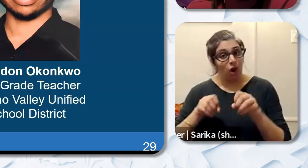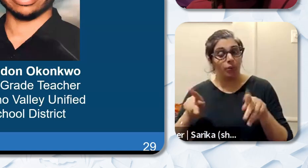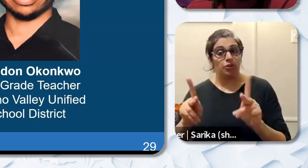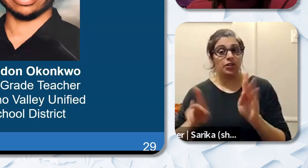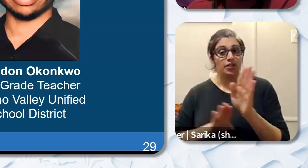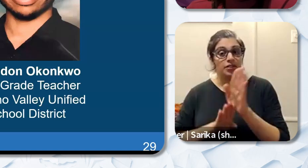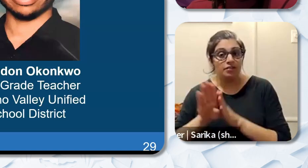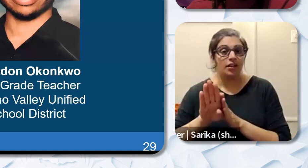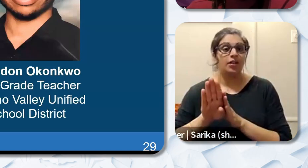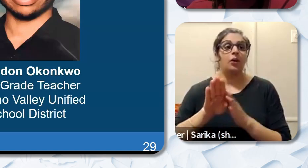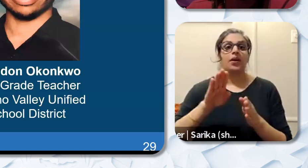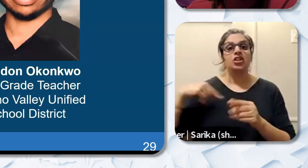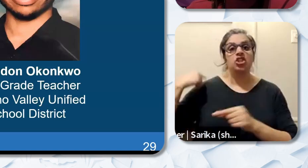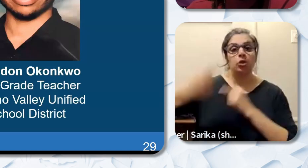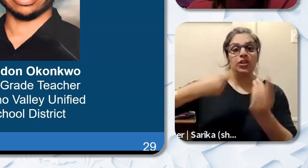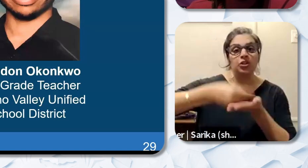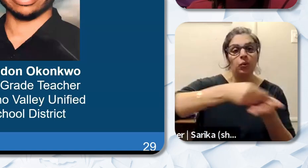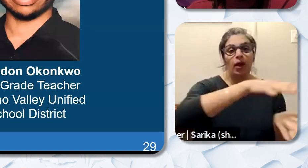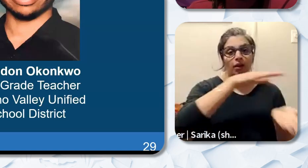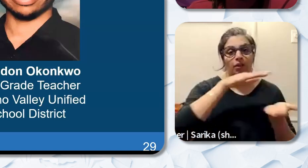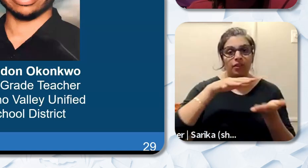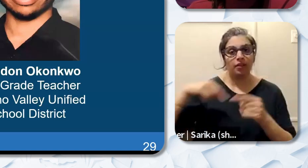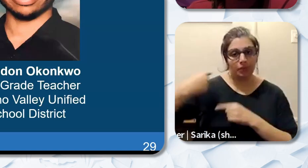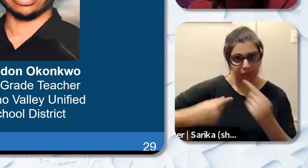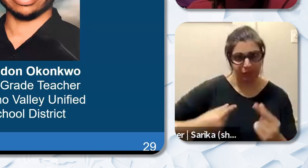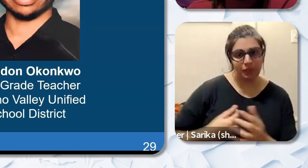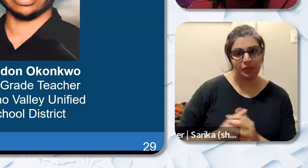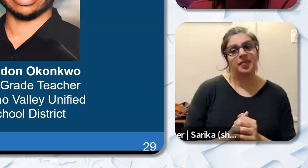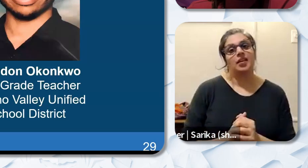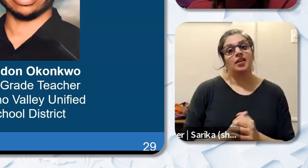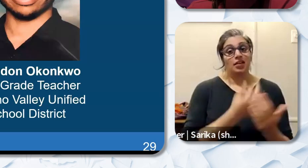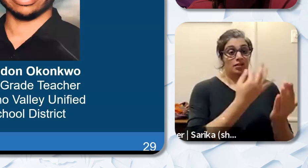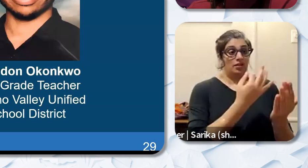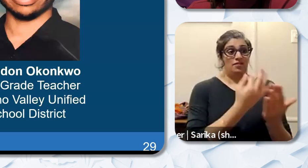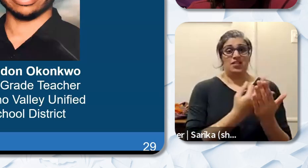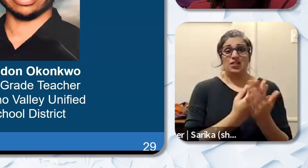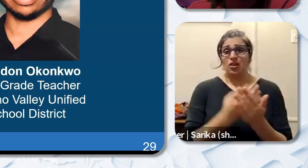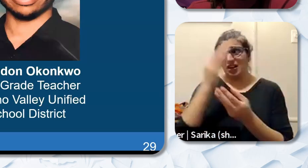wealth over time. Due to Adora's leadership fiscal and informational barriers are being removed for a